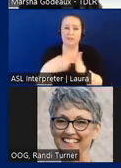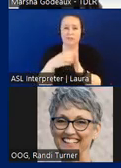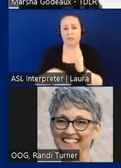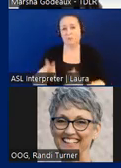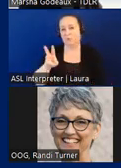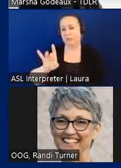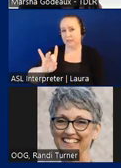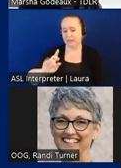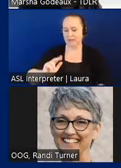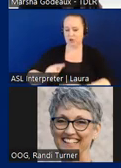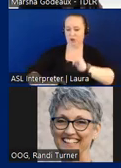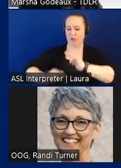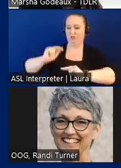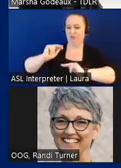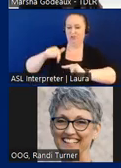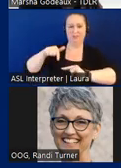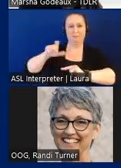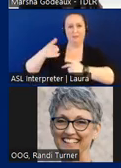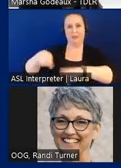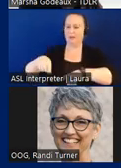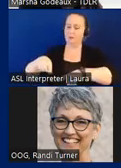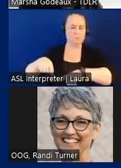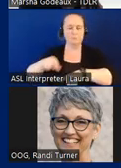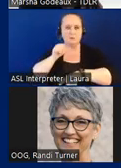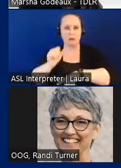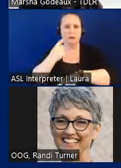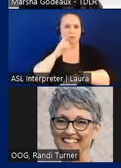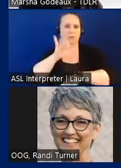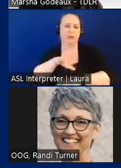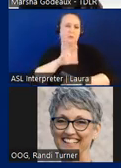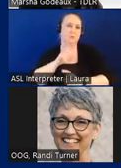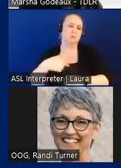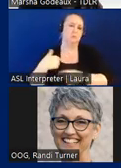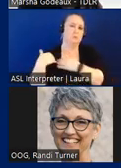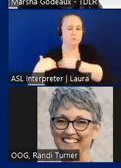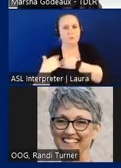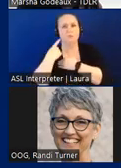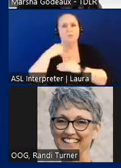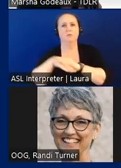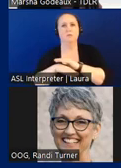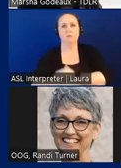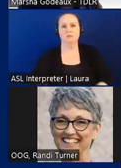is not required to make the facility subject the requirement. Here is if the contract between